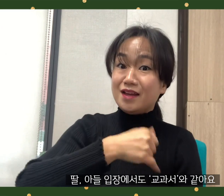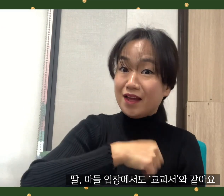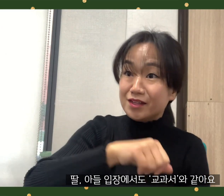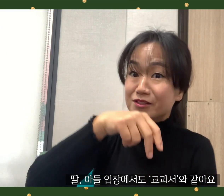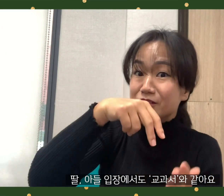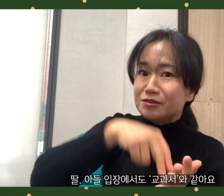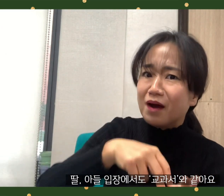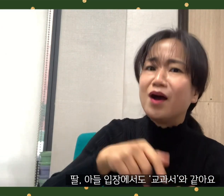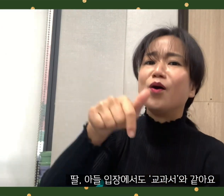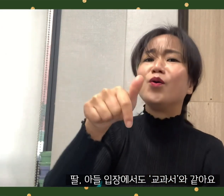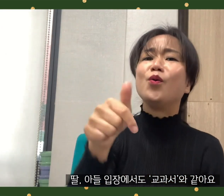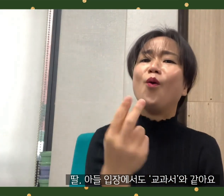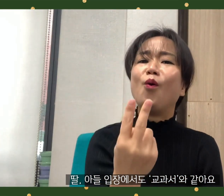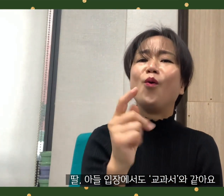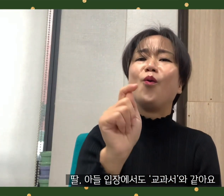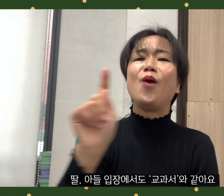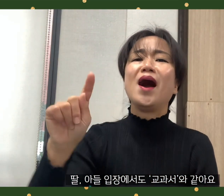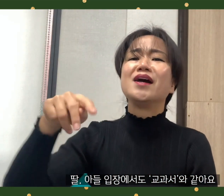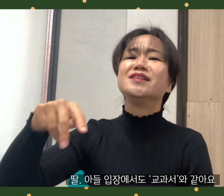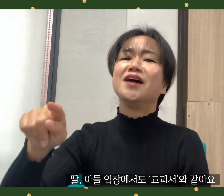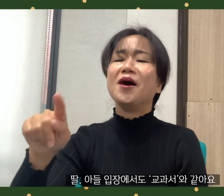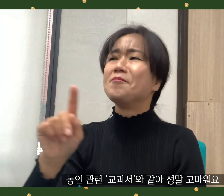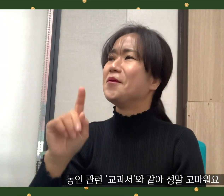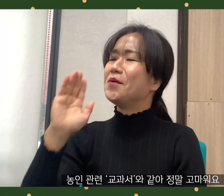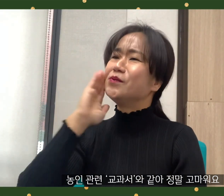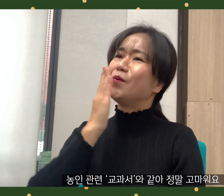It is like a 'textbook' from the point of view of daughters and sons.